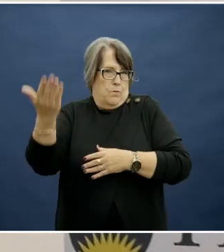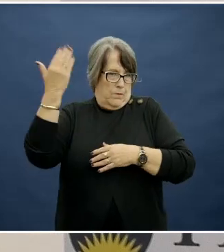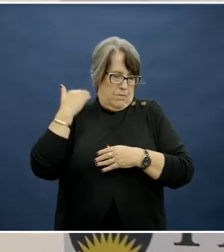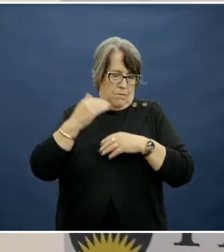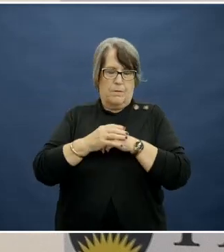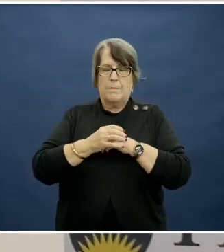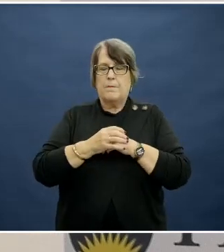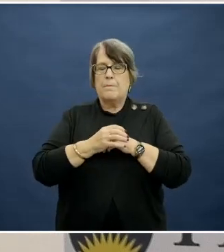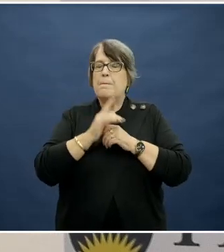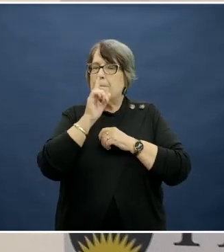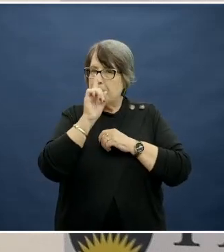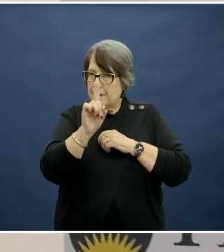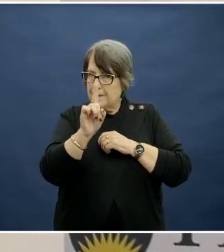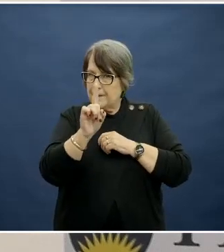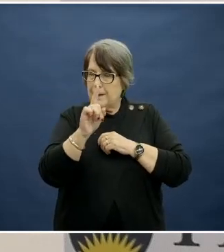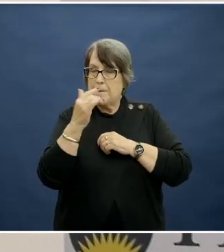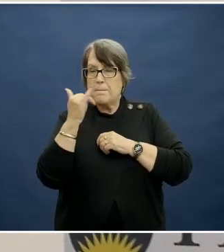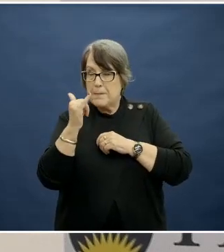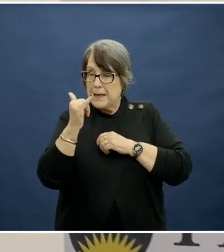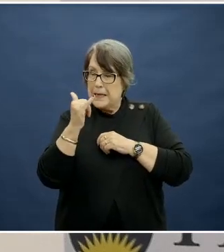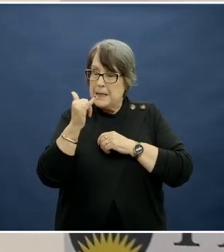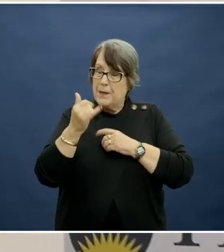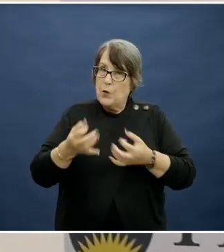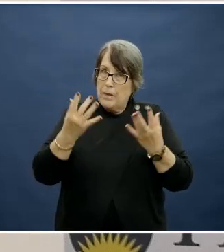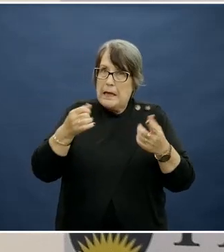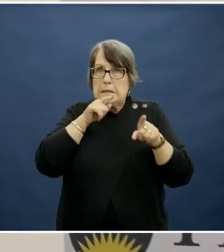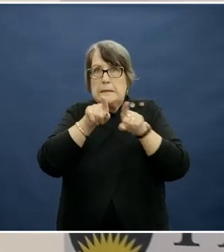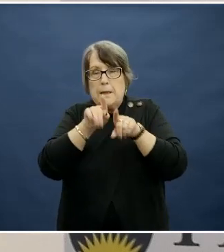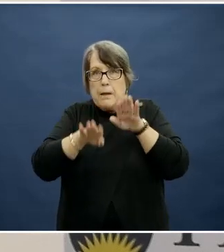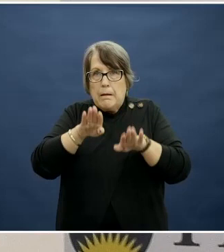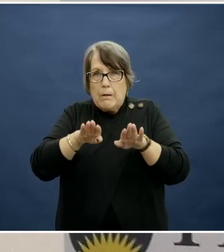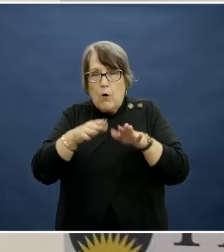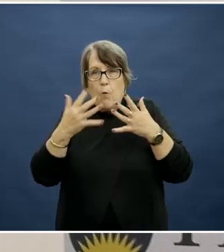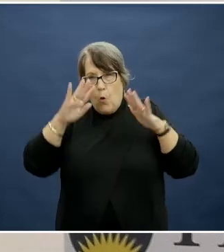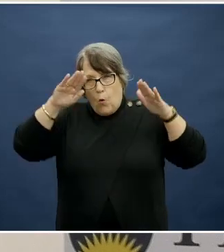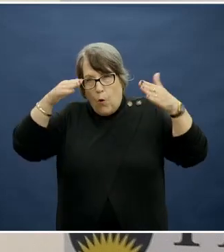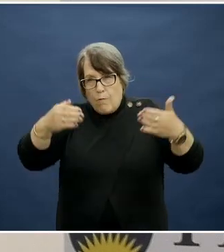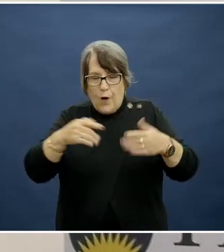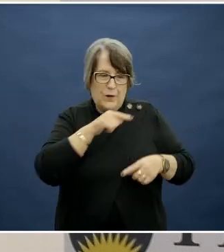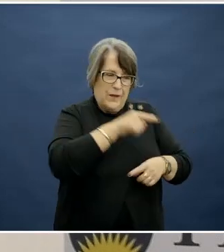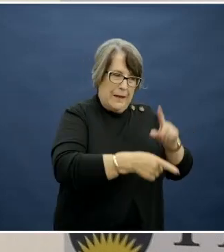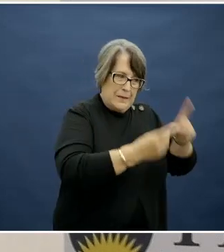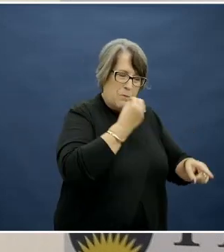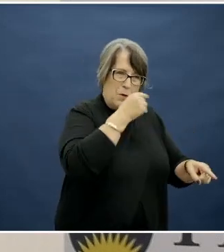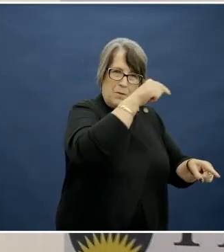But perhaps without similar or perhaps even greater focus on discretionary choices, initiatives